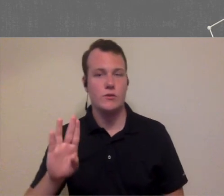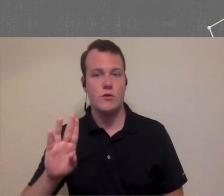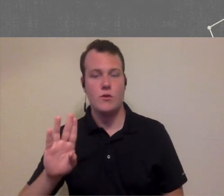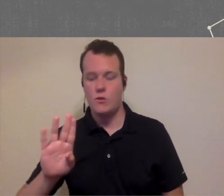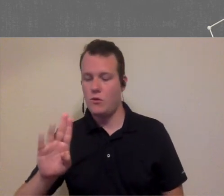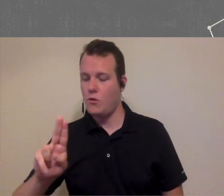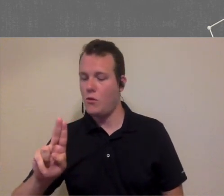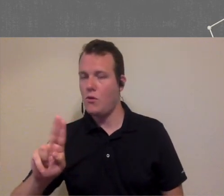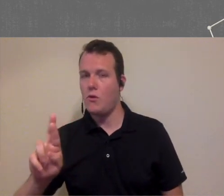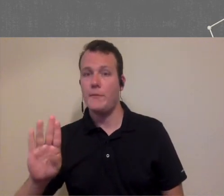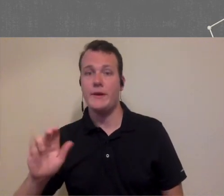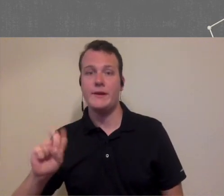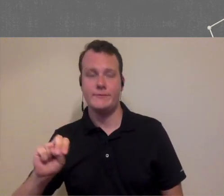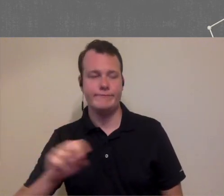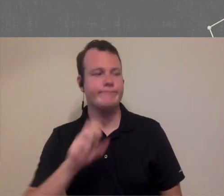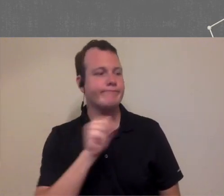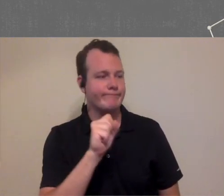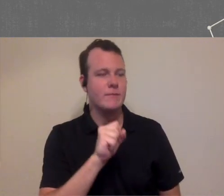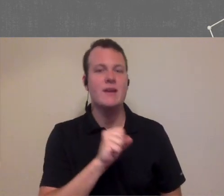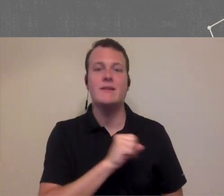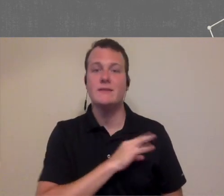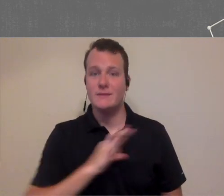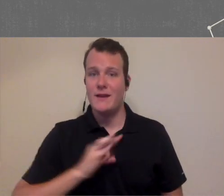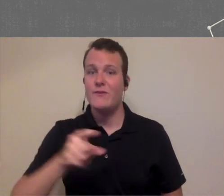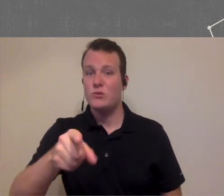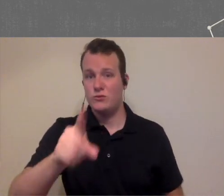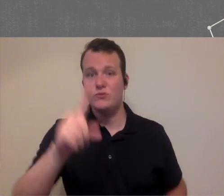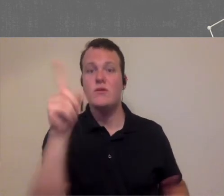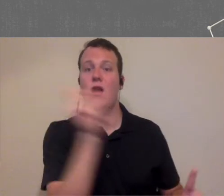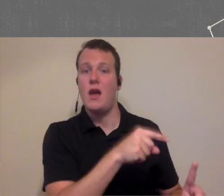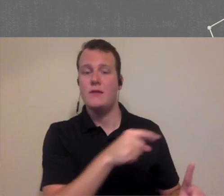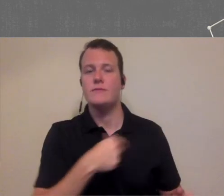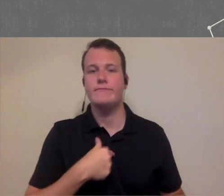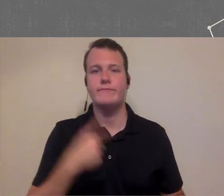I think right staff will tell you also you need to be asking them so this is